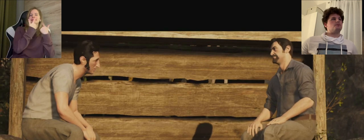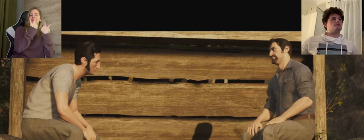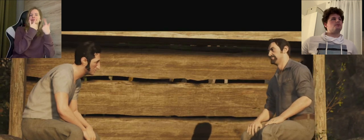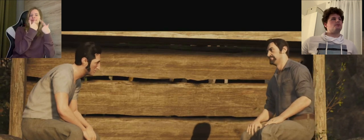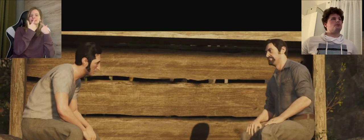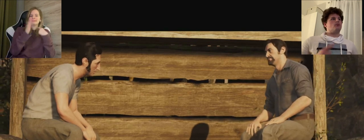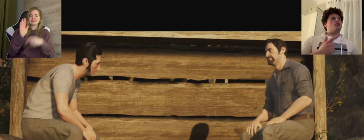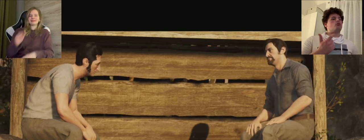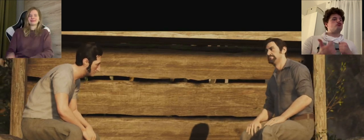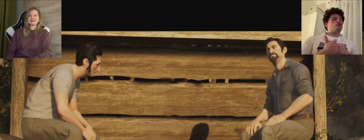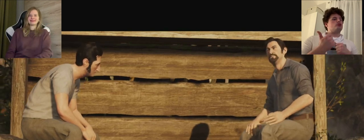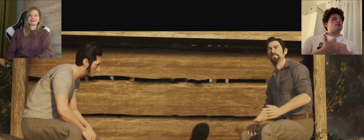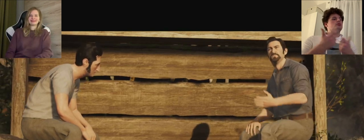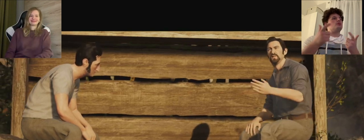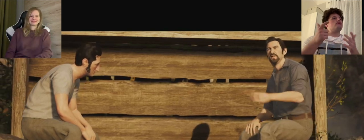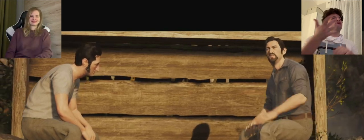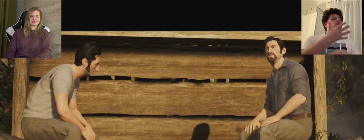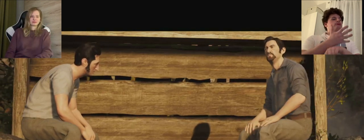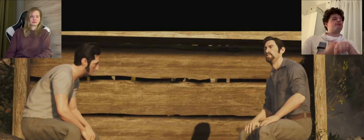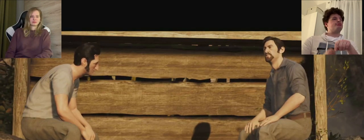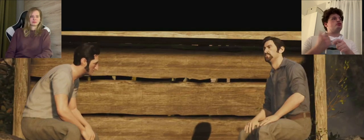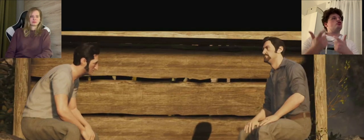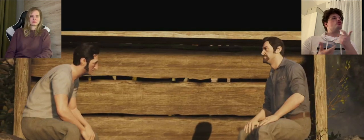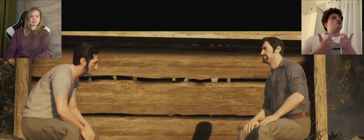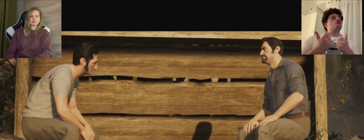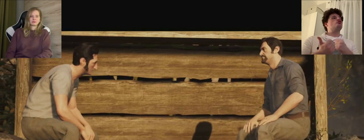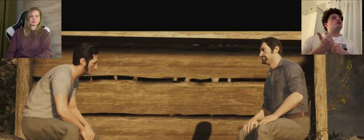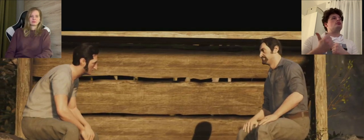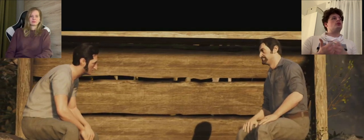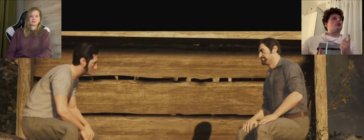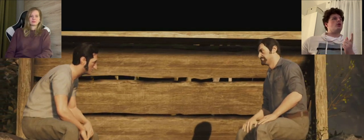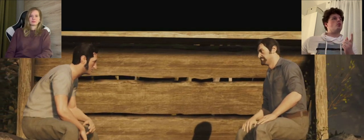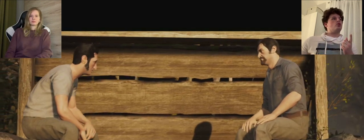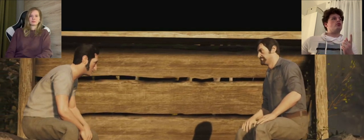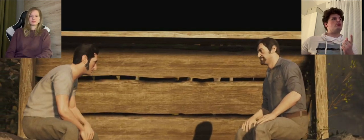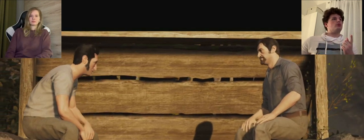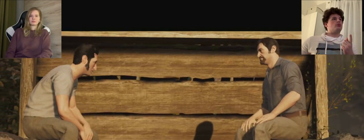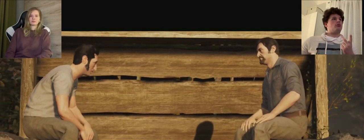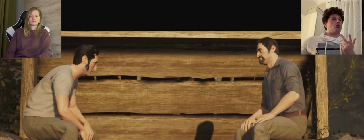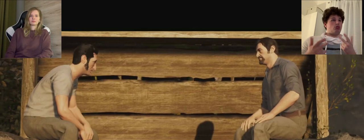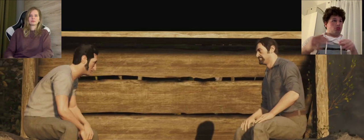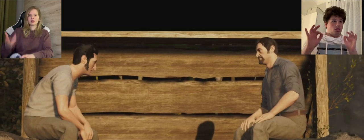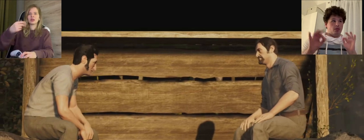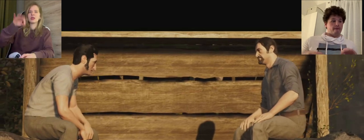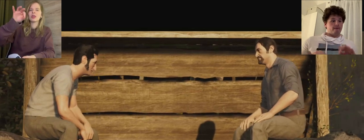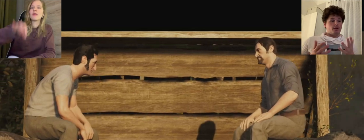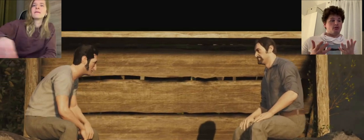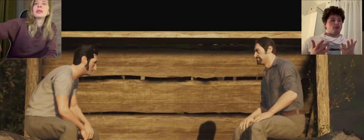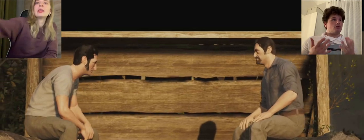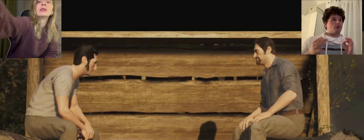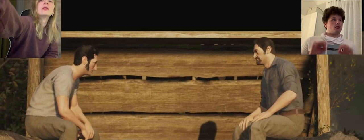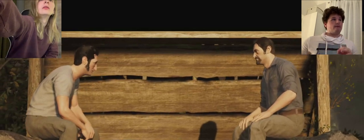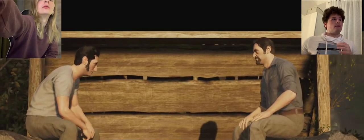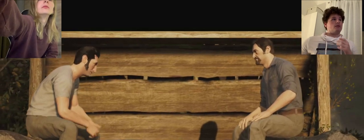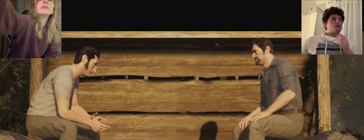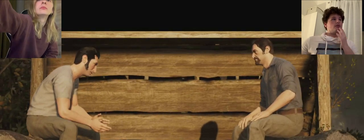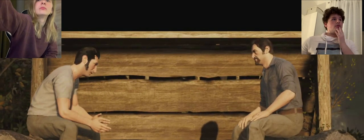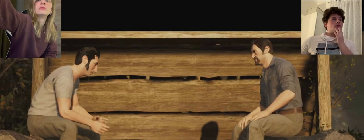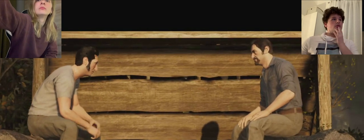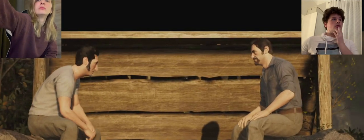K: I have to apologize to you for talking to someone off-screen .. A: well, they are telling the story in detail A: Seriously he is not guilty?